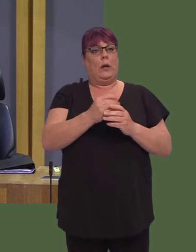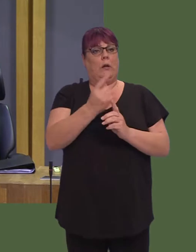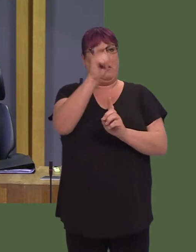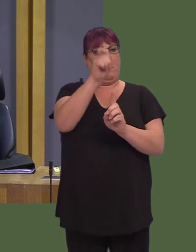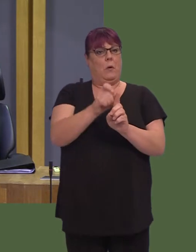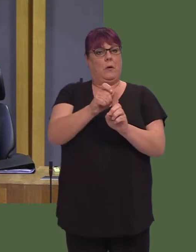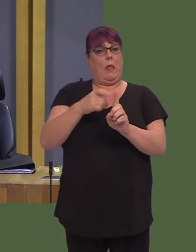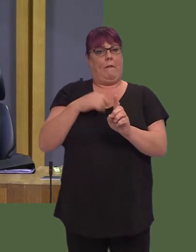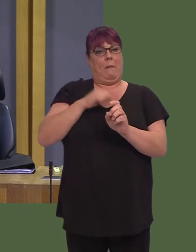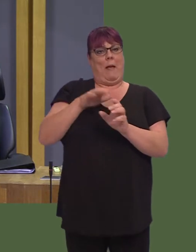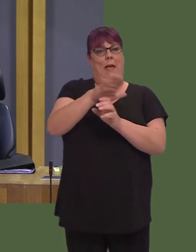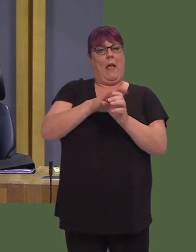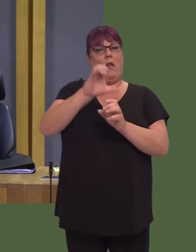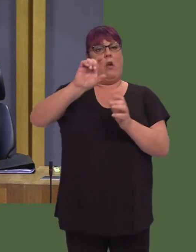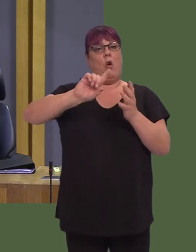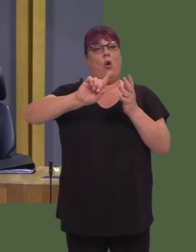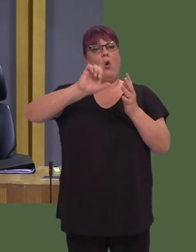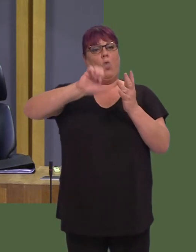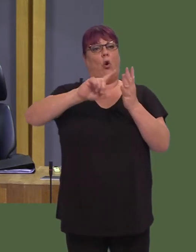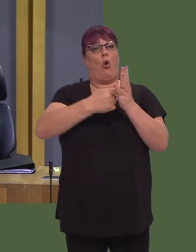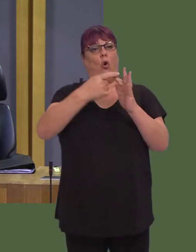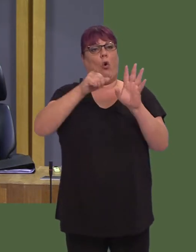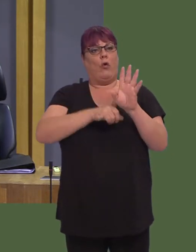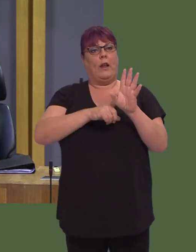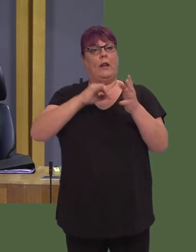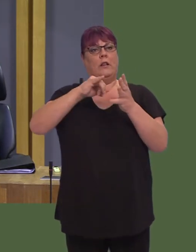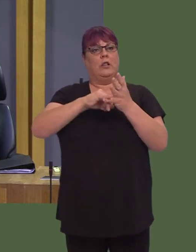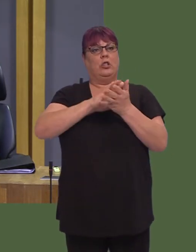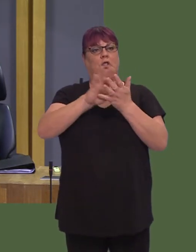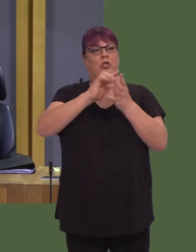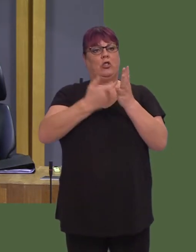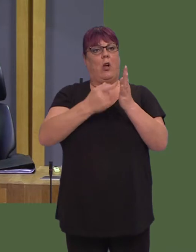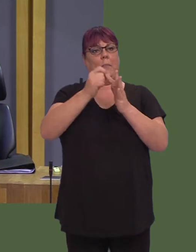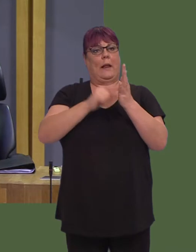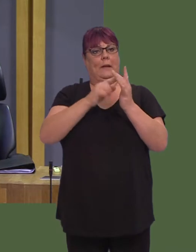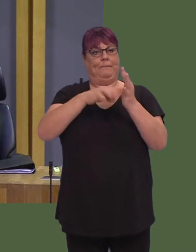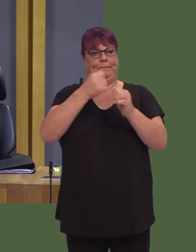Byddwn i'n croesawu ymrwymiad personol gan y Prif Weinidog y bydd y Llywodraeth yn edrych